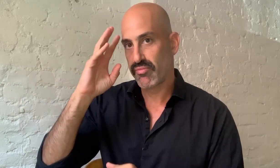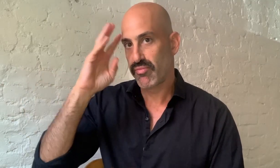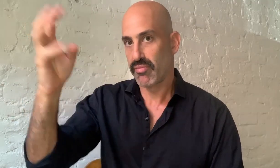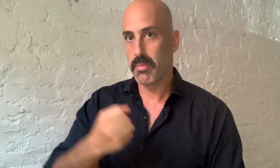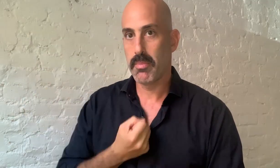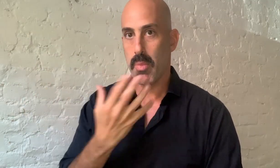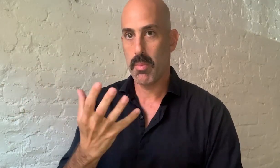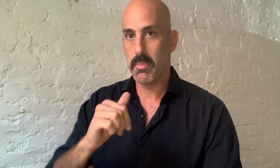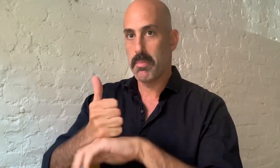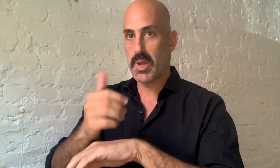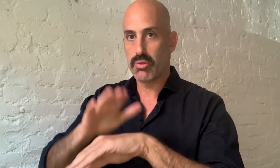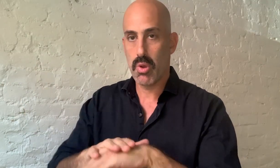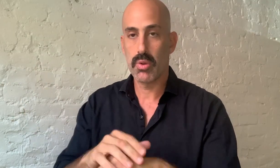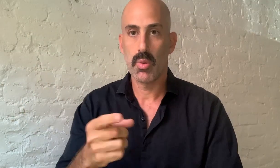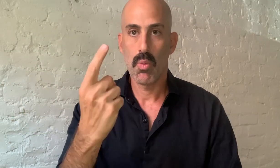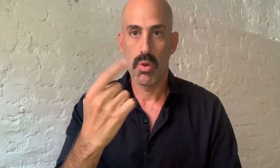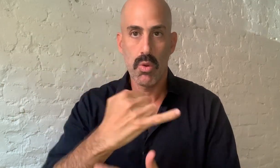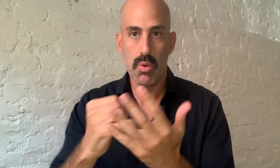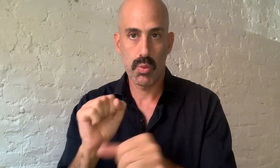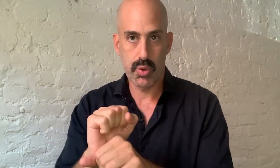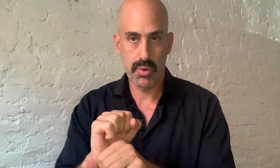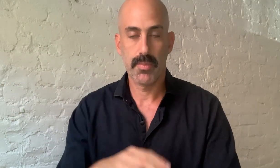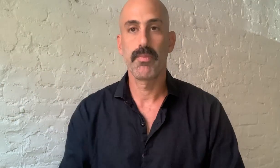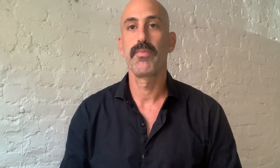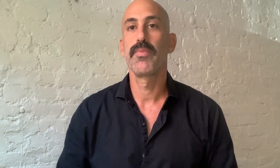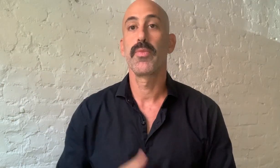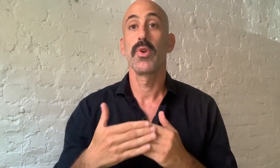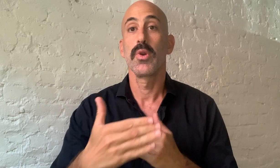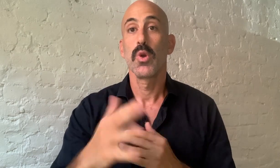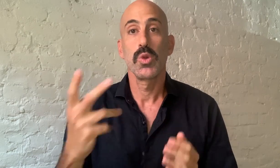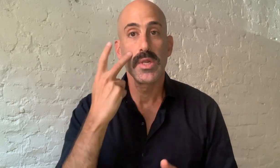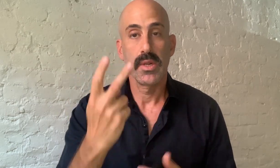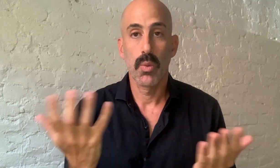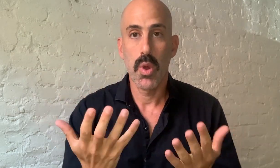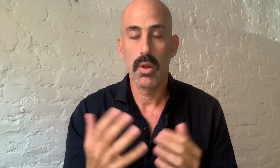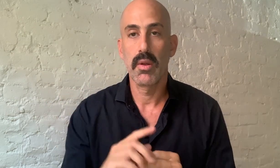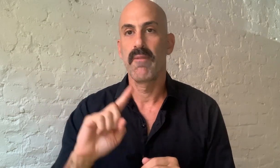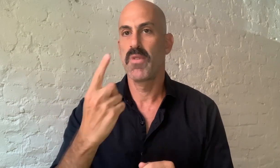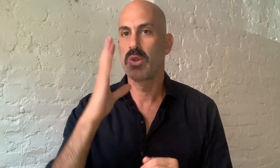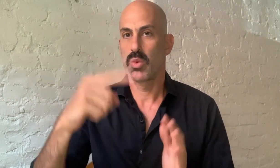and create a poem based on that artwork. Going forward, you will first see